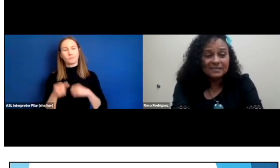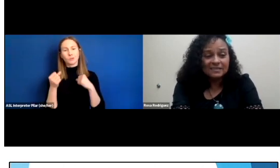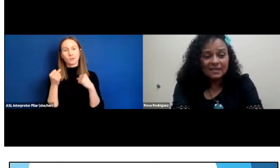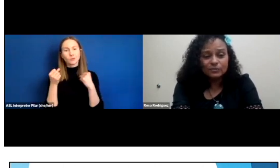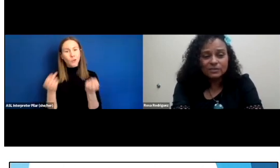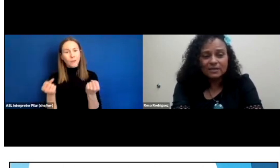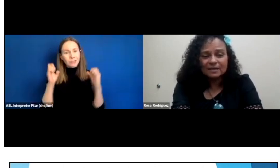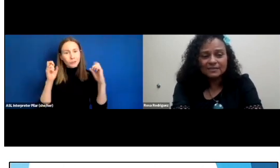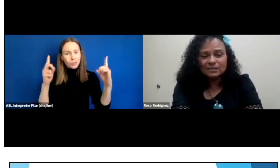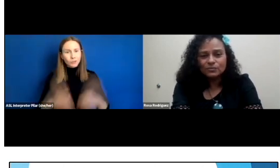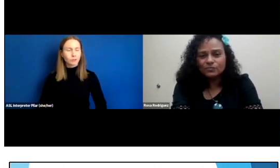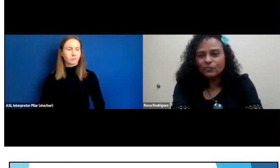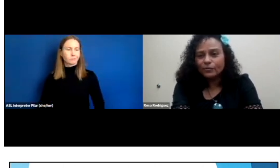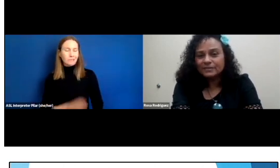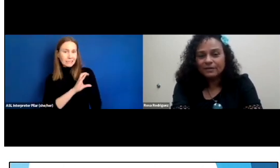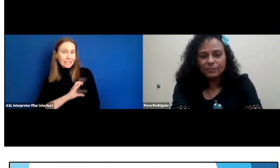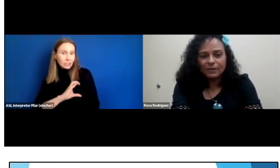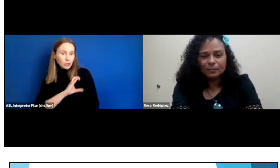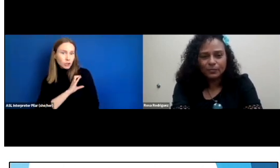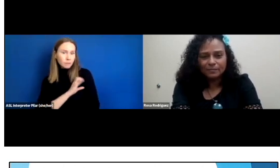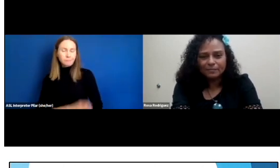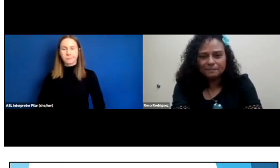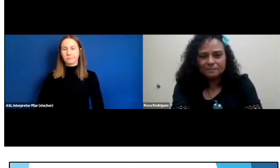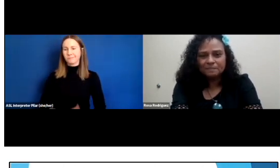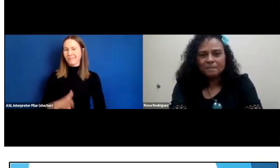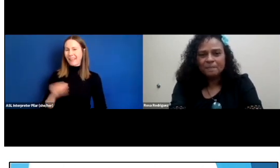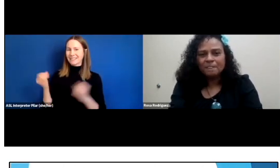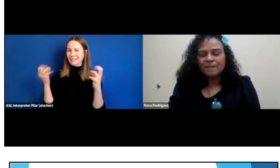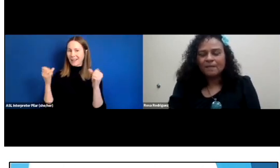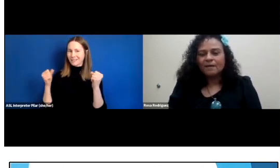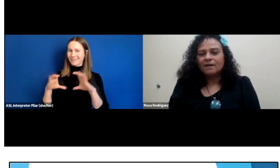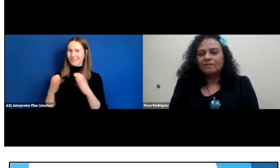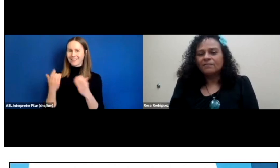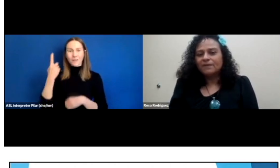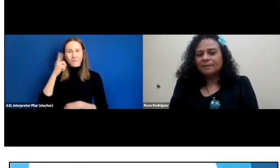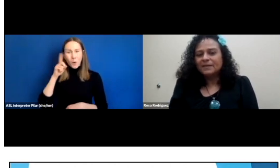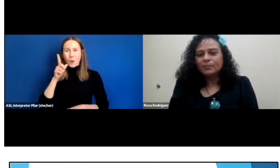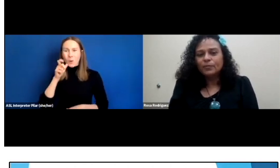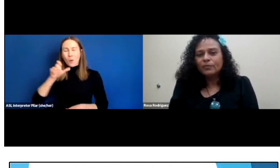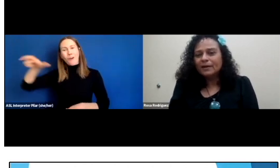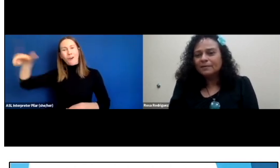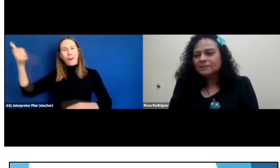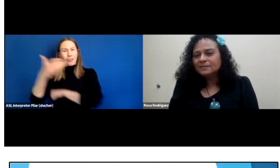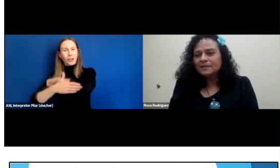and sign language classes to foreign deaf people. Family programs.